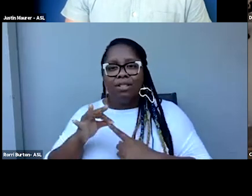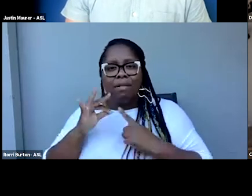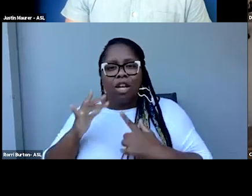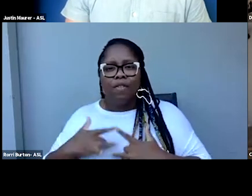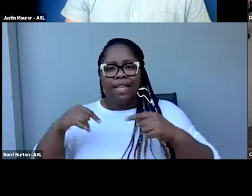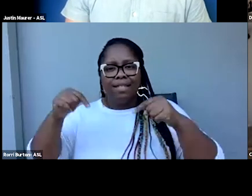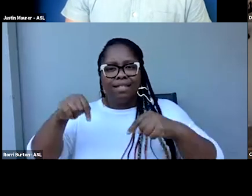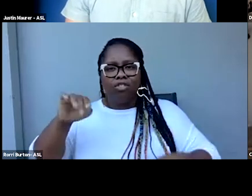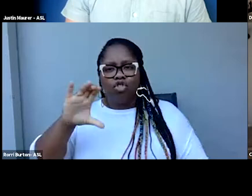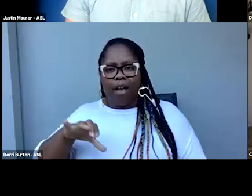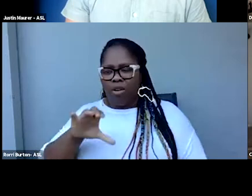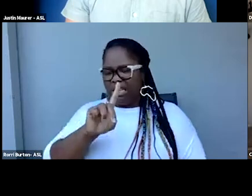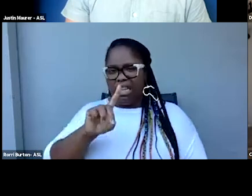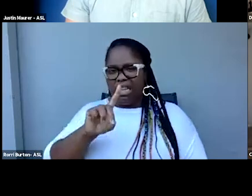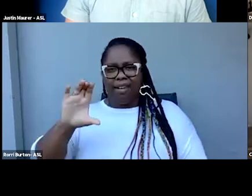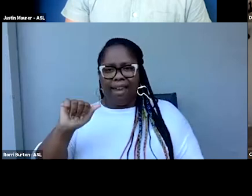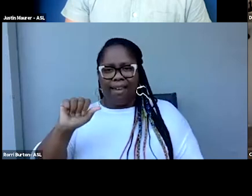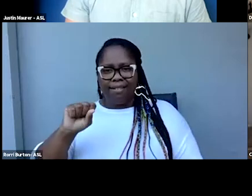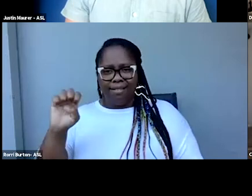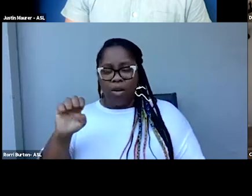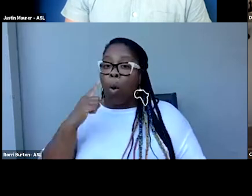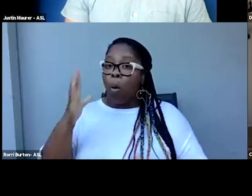and we hope to continue to raise funds so that we can increase that number